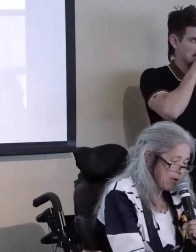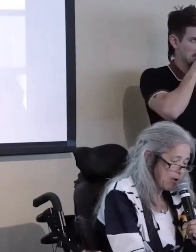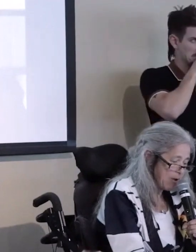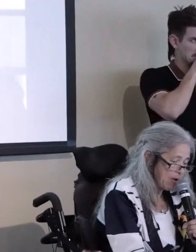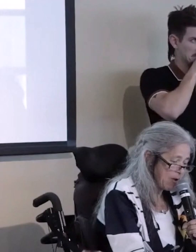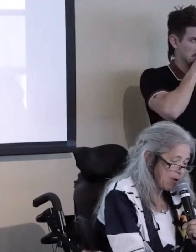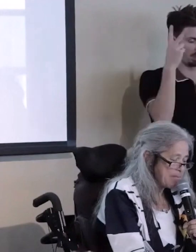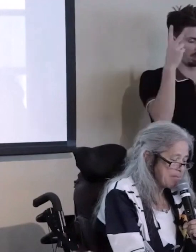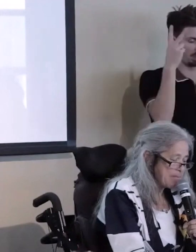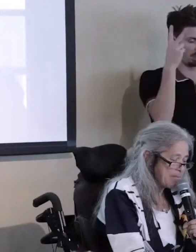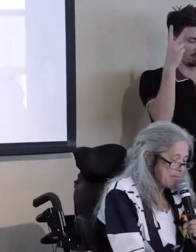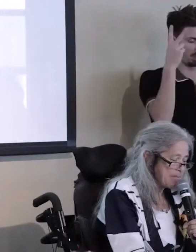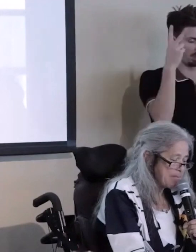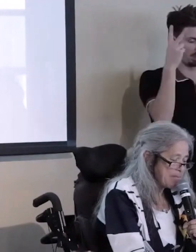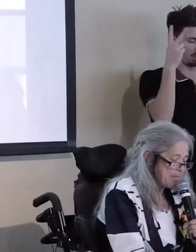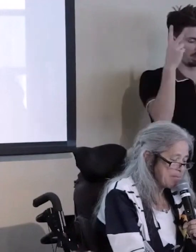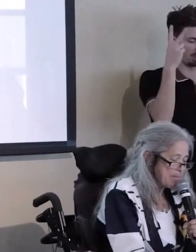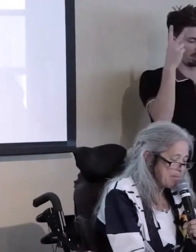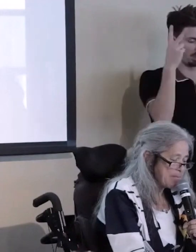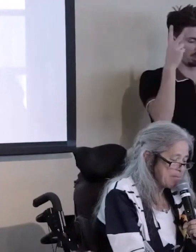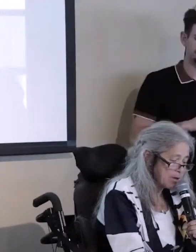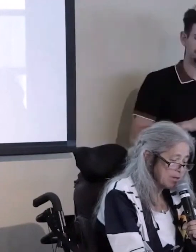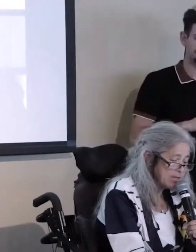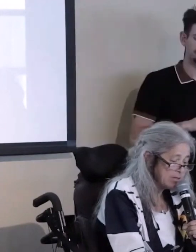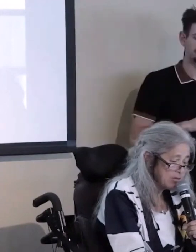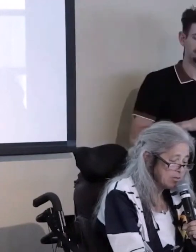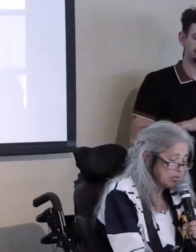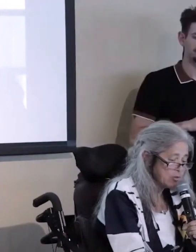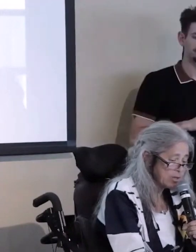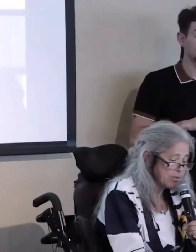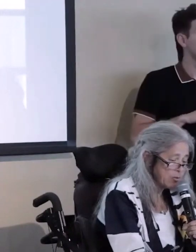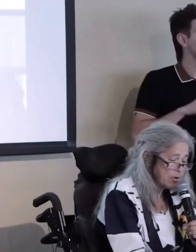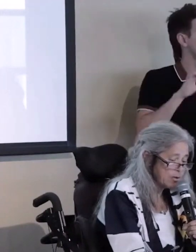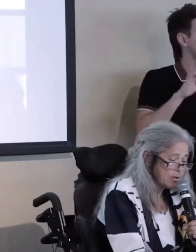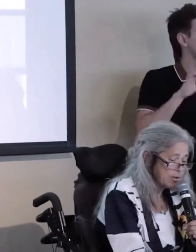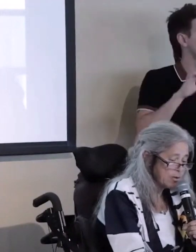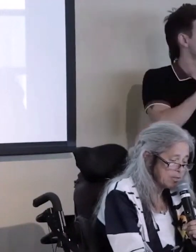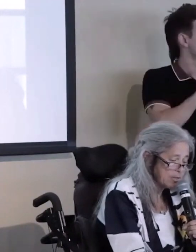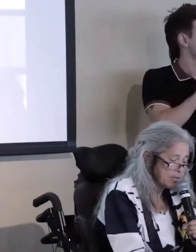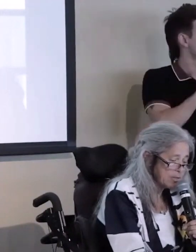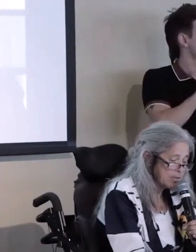Uhm... But it... But in how this work continues to transform the communities consciousness